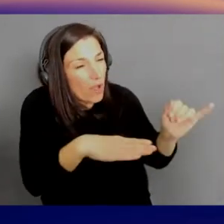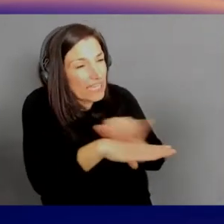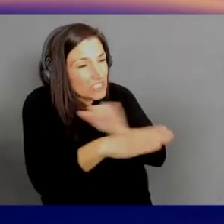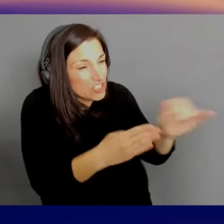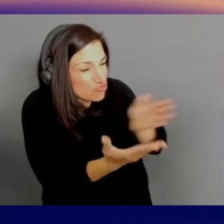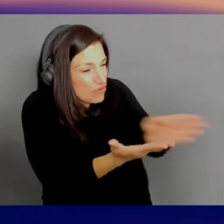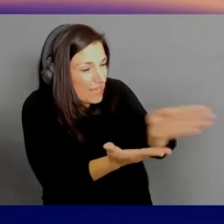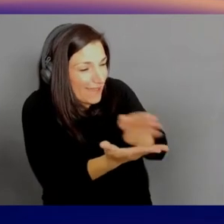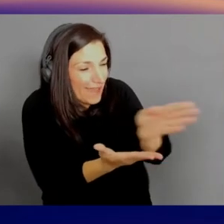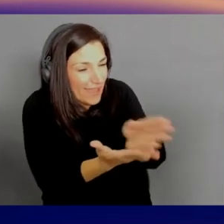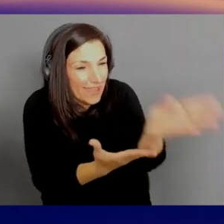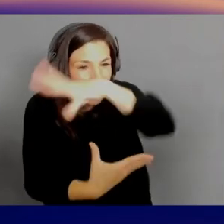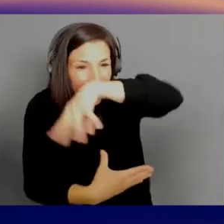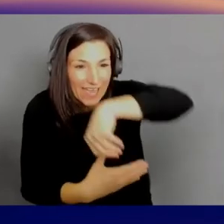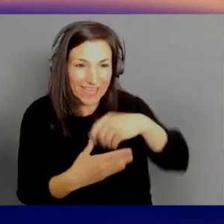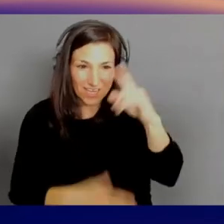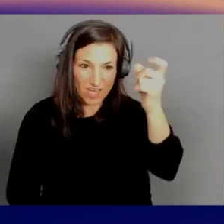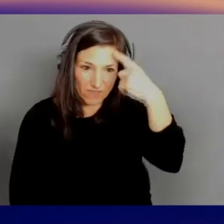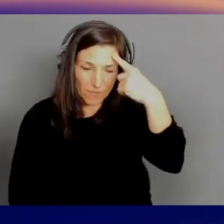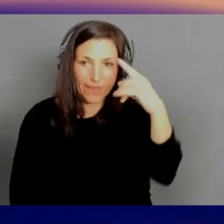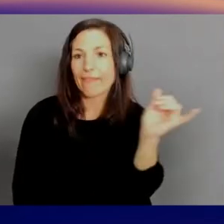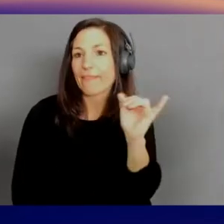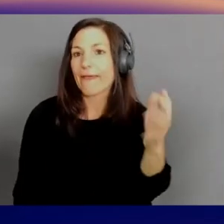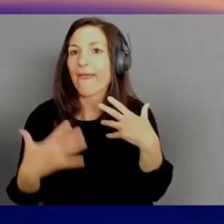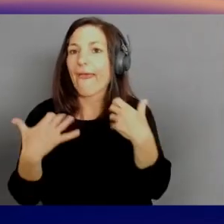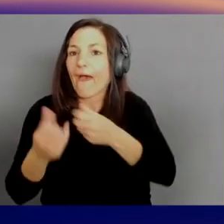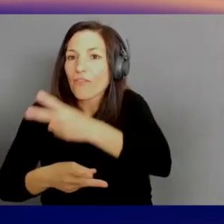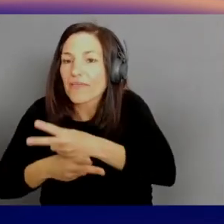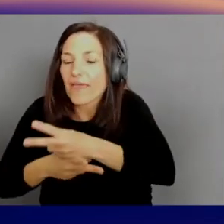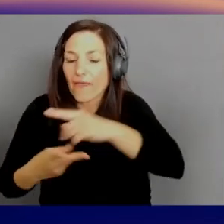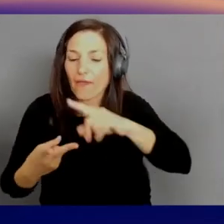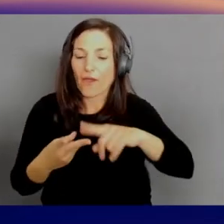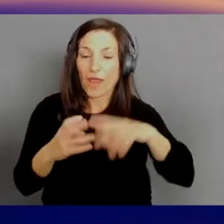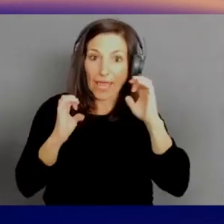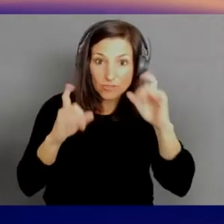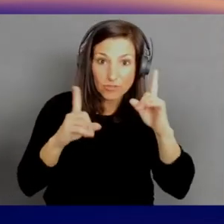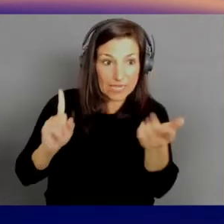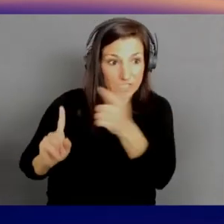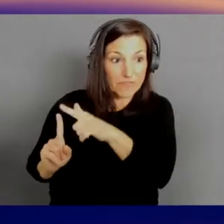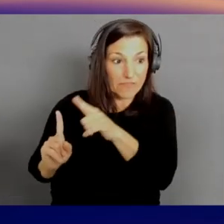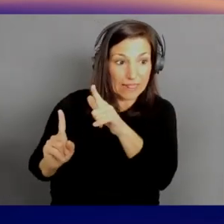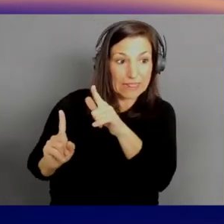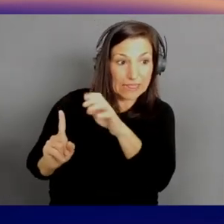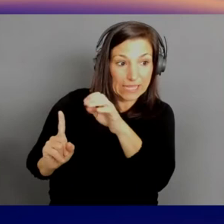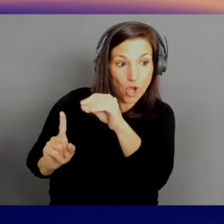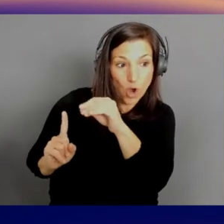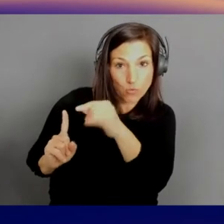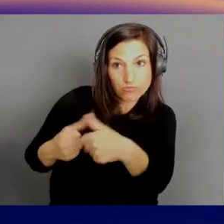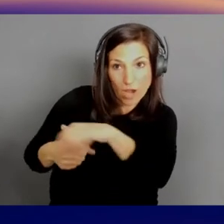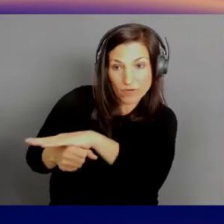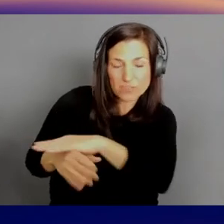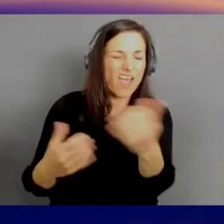like healthcare, education that Leo covers, everything. So when we talk about these trends